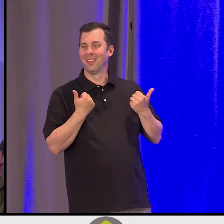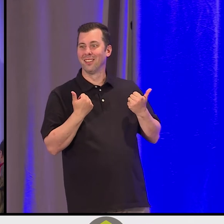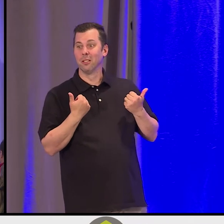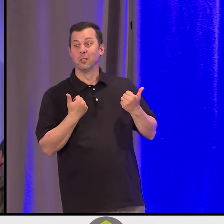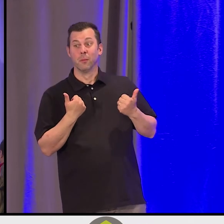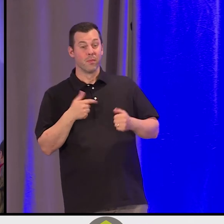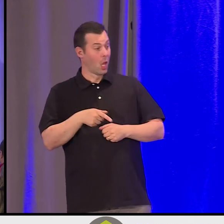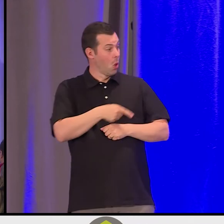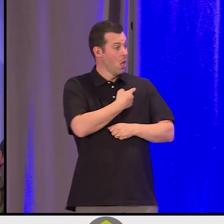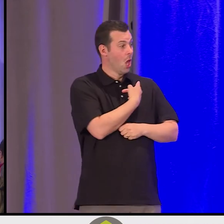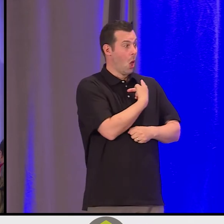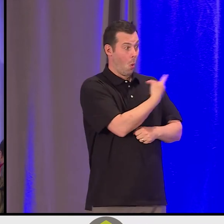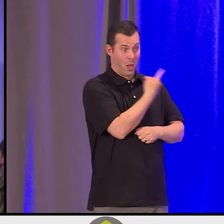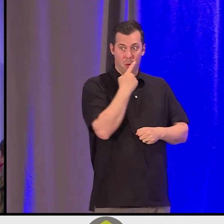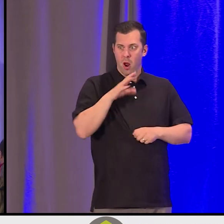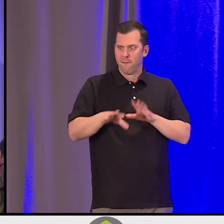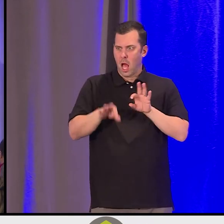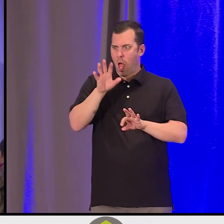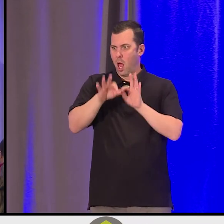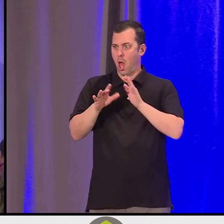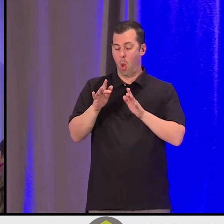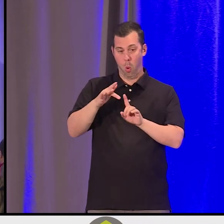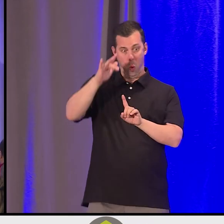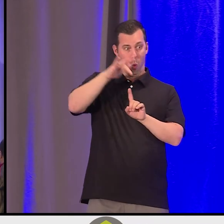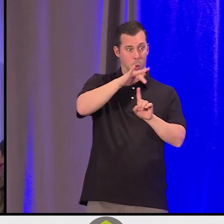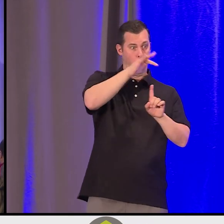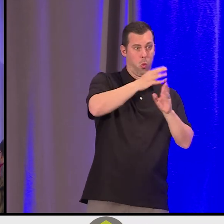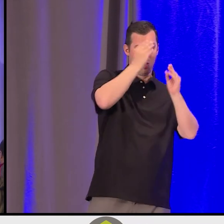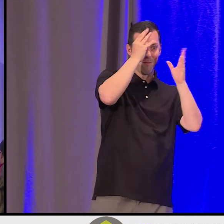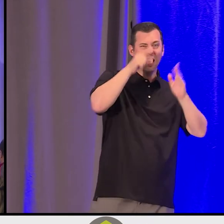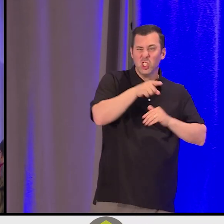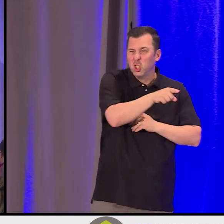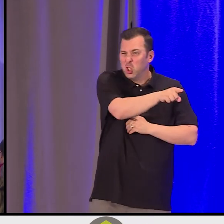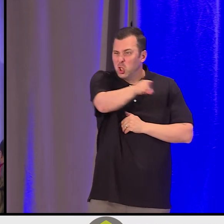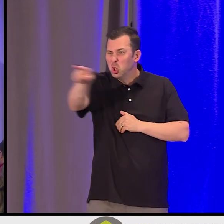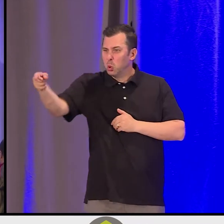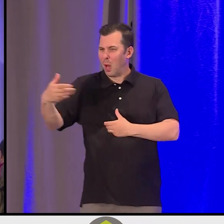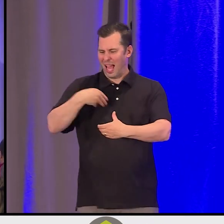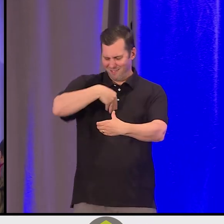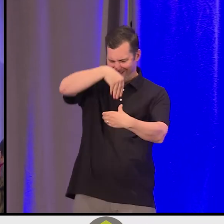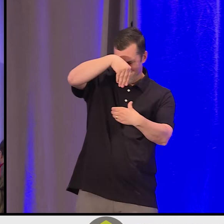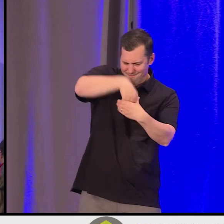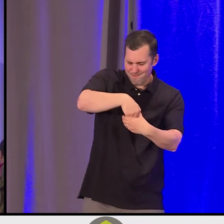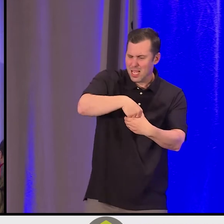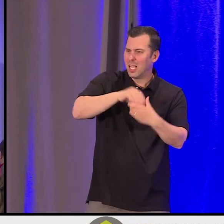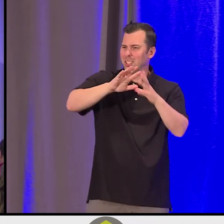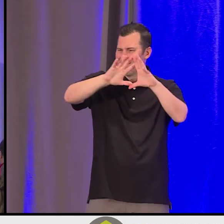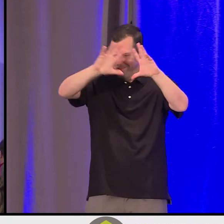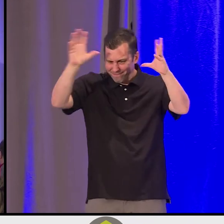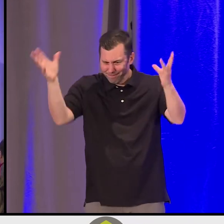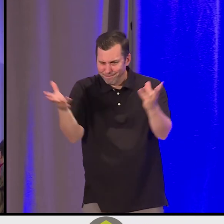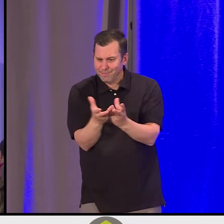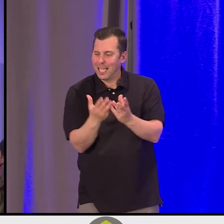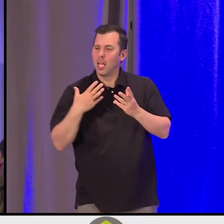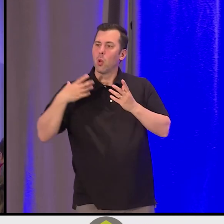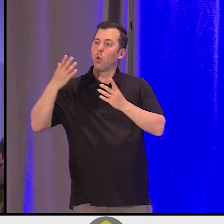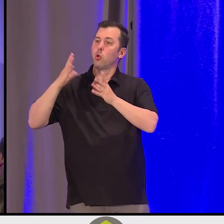that we believe so strongly are in every one of your backgrounds. Every one of your teachings around the globe has stories about relationship,